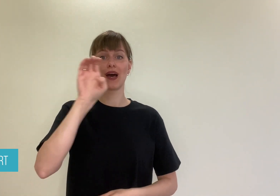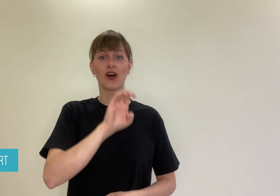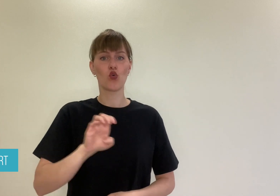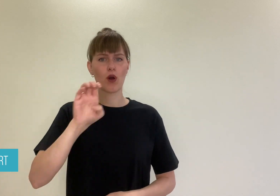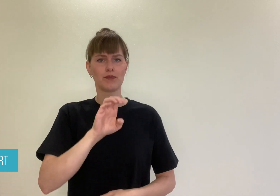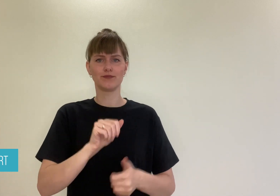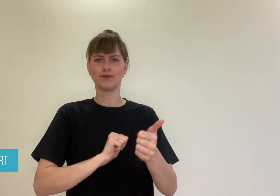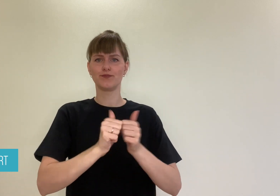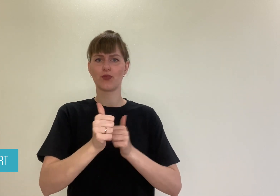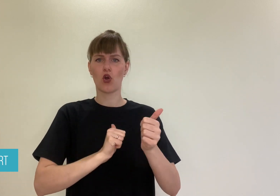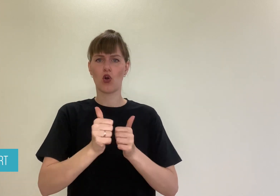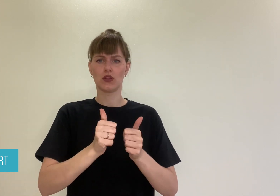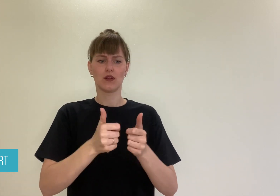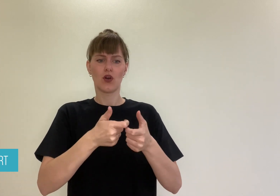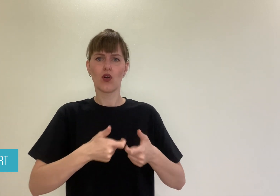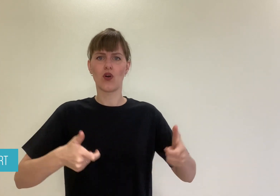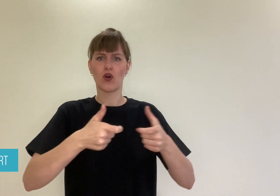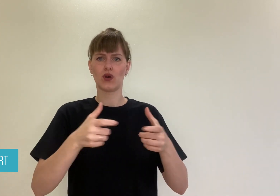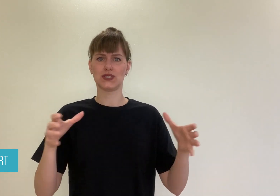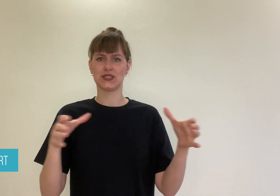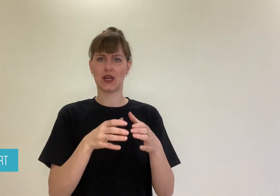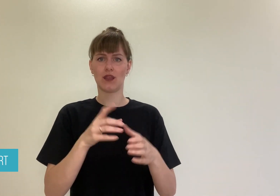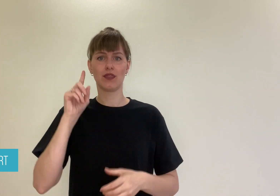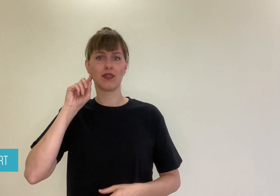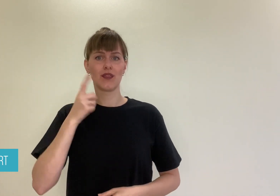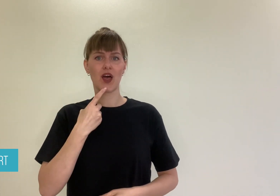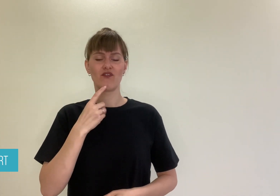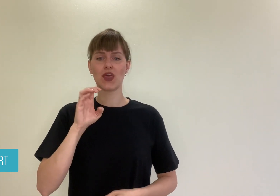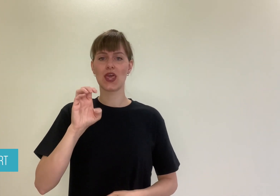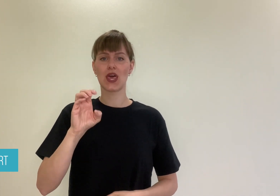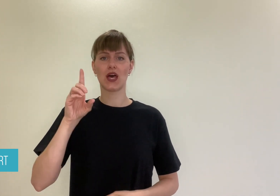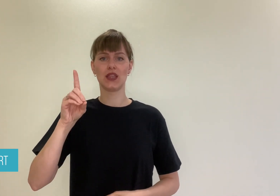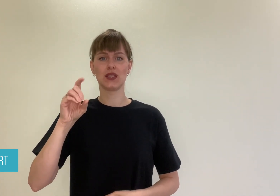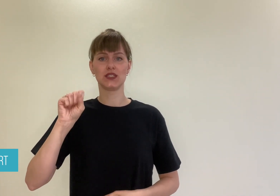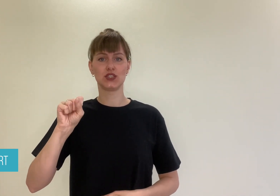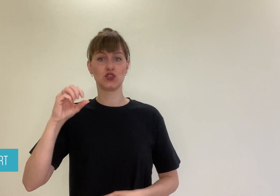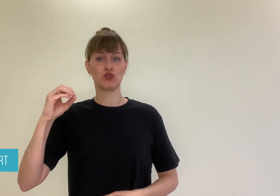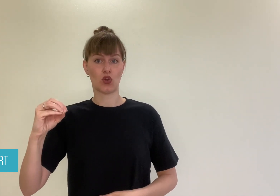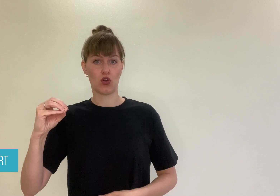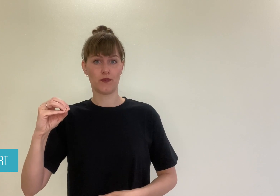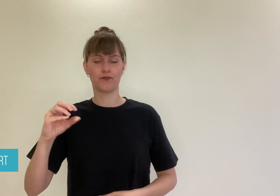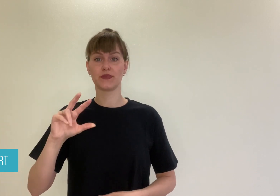By decision of the European Deaf Sports Organization EDSO